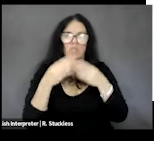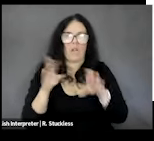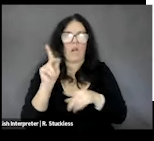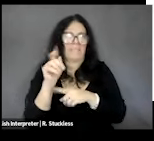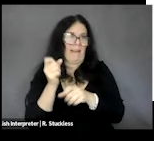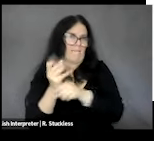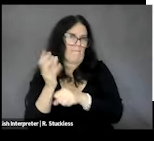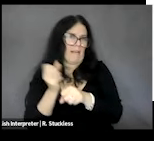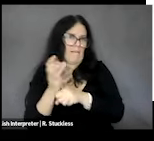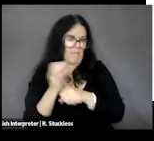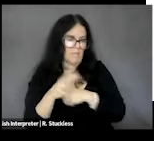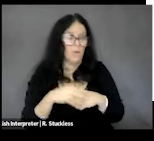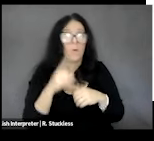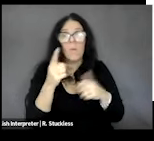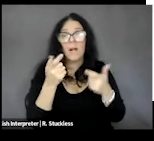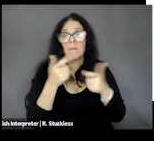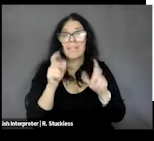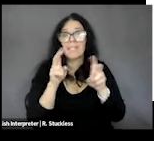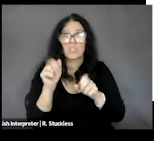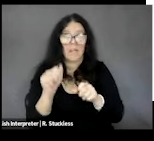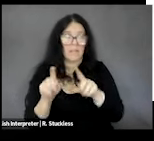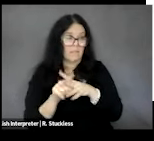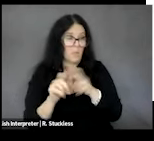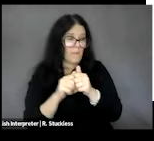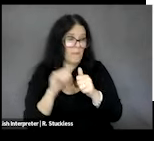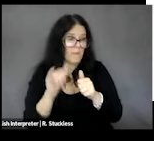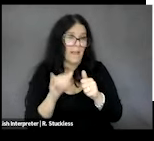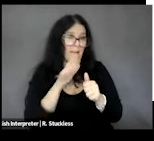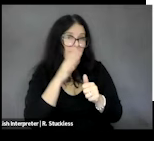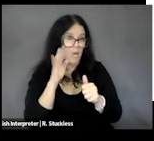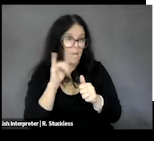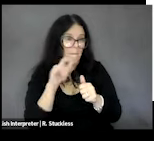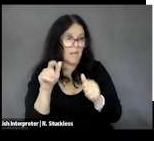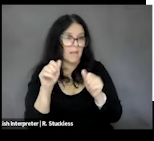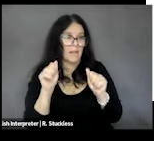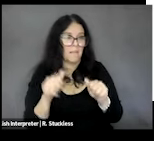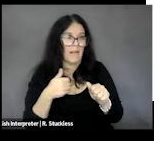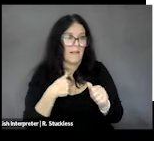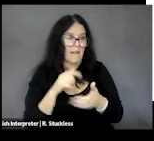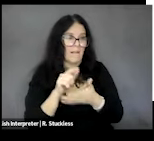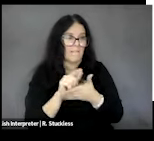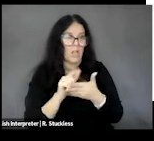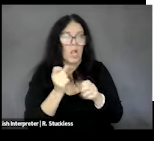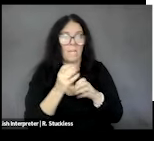can come into play with the Farm Bill is that you might have lawmakers who are just focused on